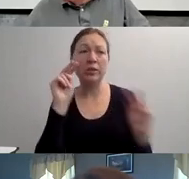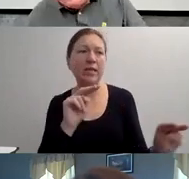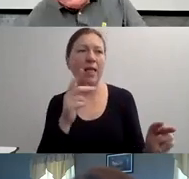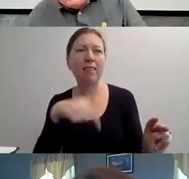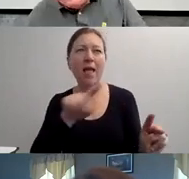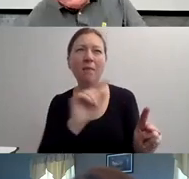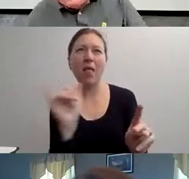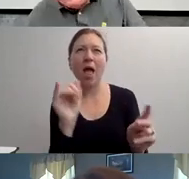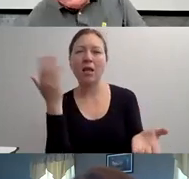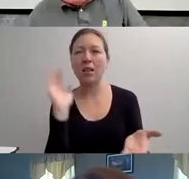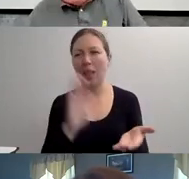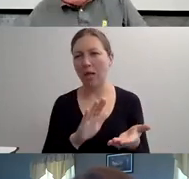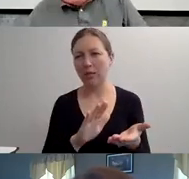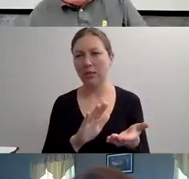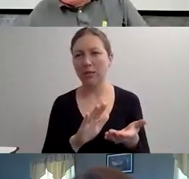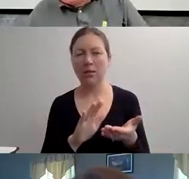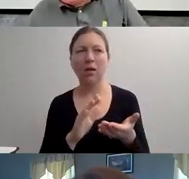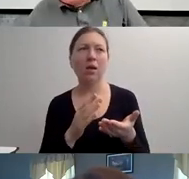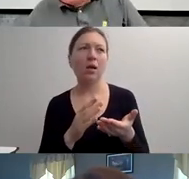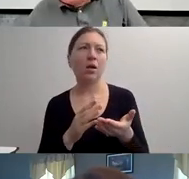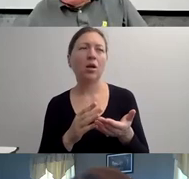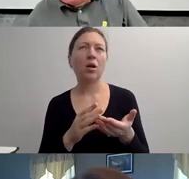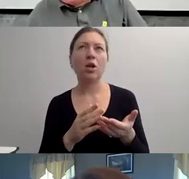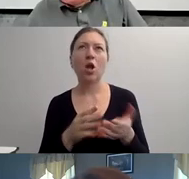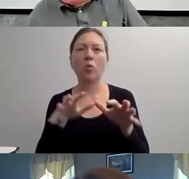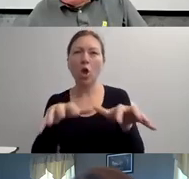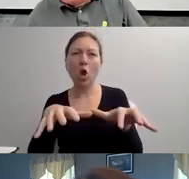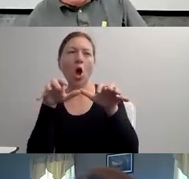HE'S A REALLY NICE GUY BUT ALSO HE'S A DANGER TO HIMSELF AND SOCIETY.